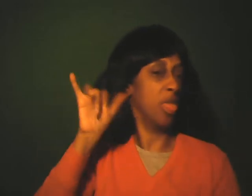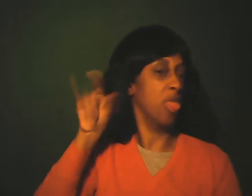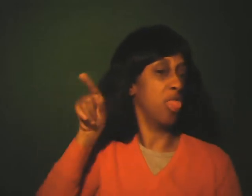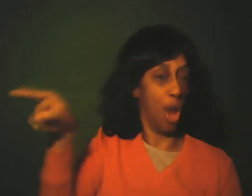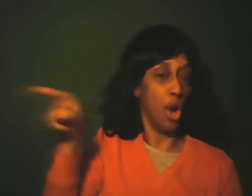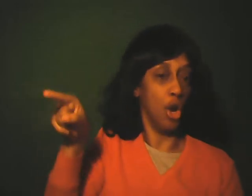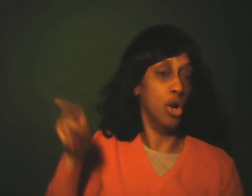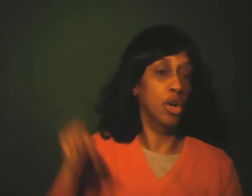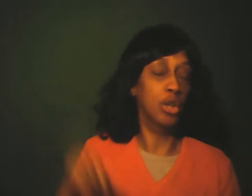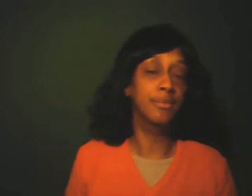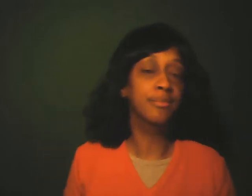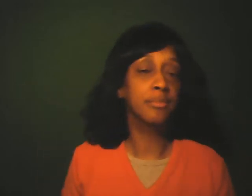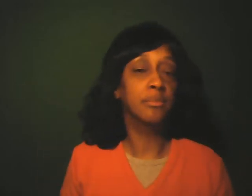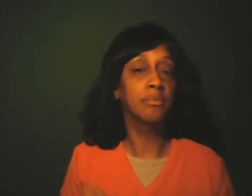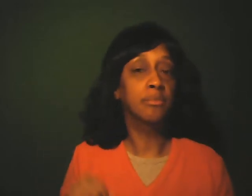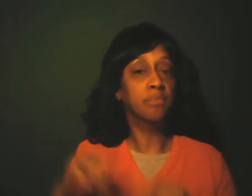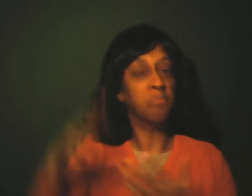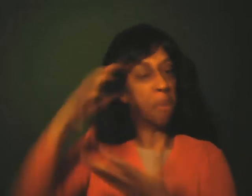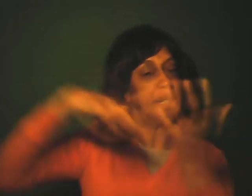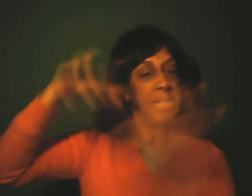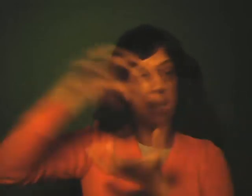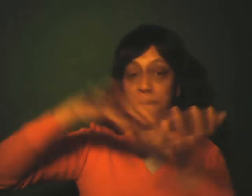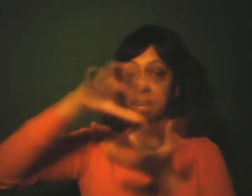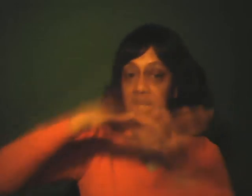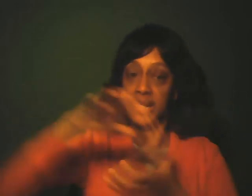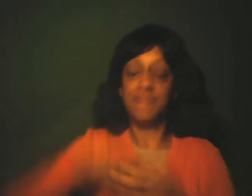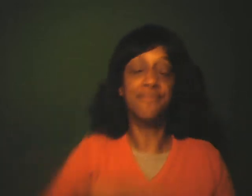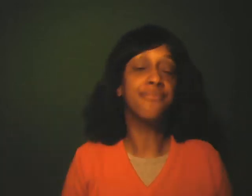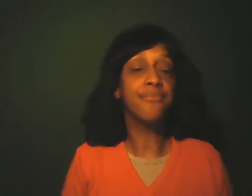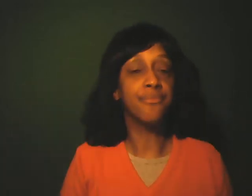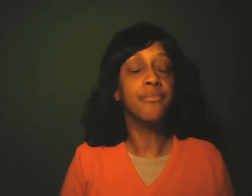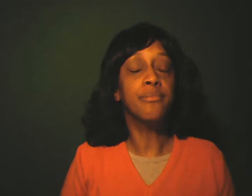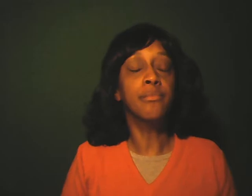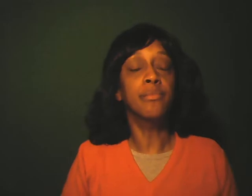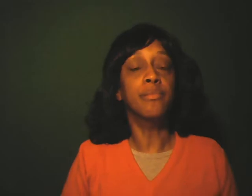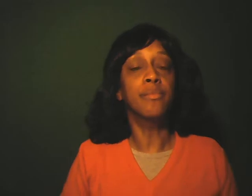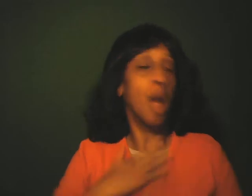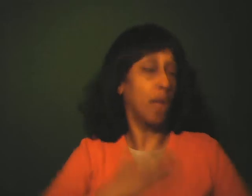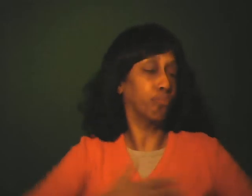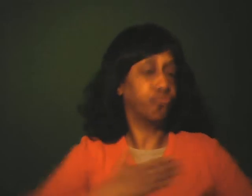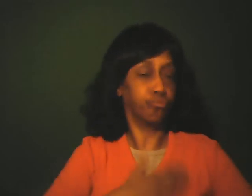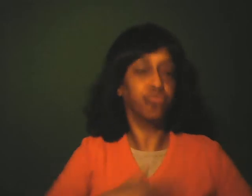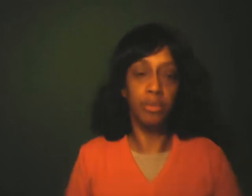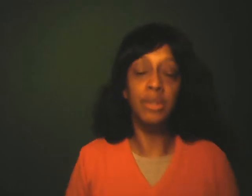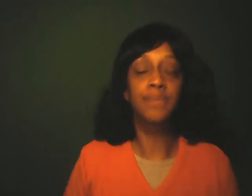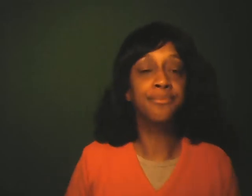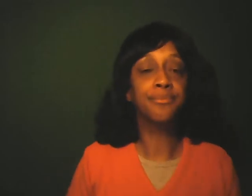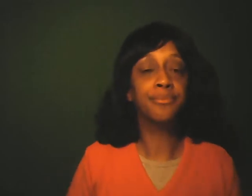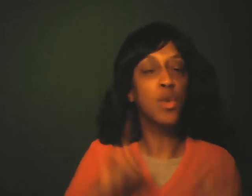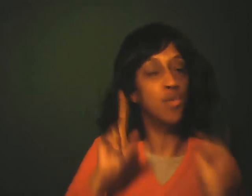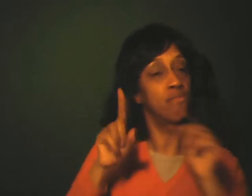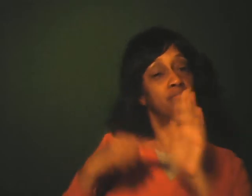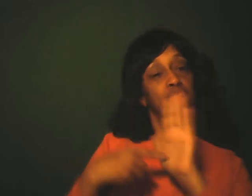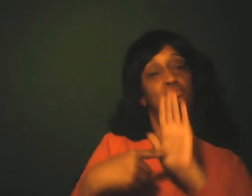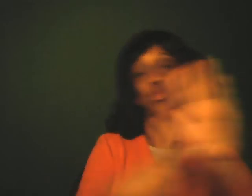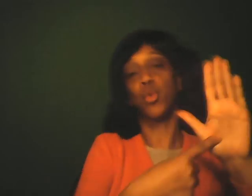Both Deaf and Hearing people mixed. I really enjoyed there. Let me show